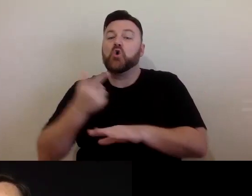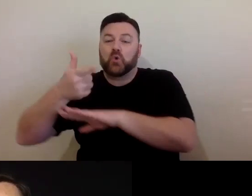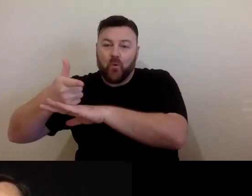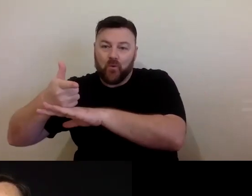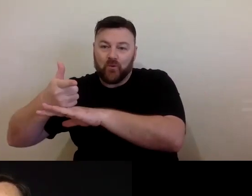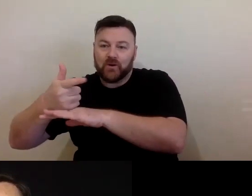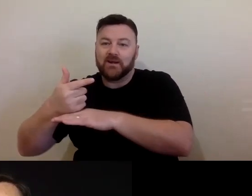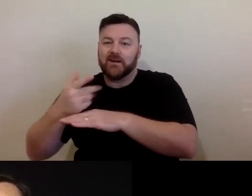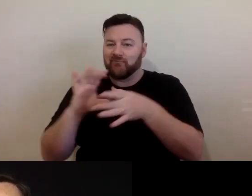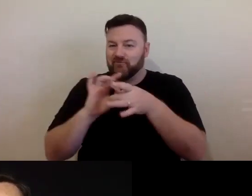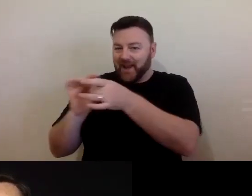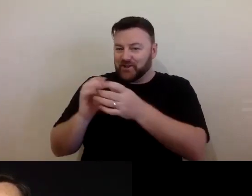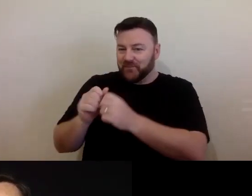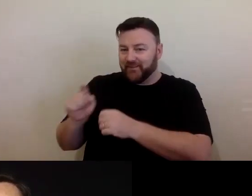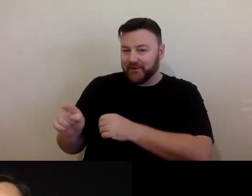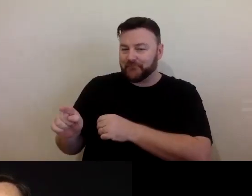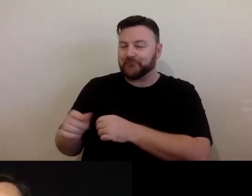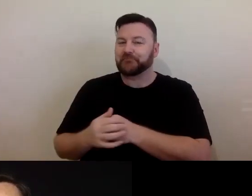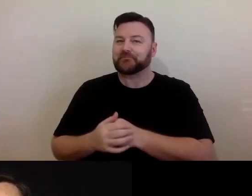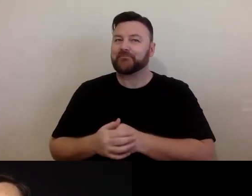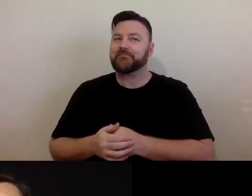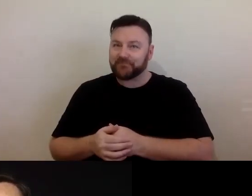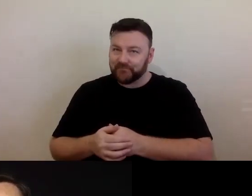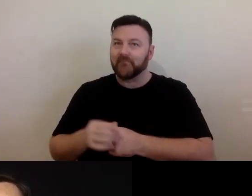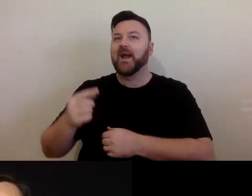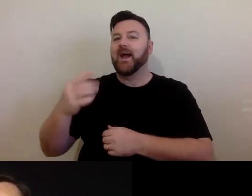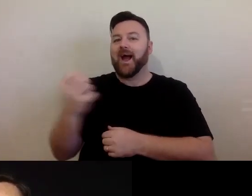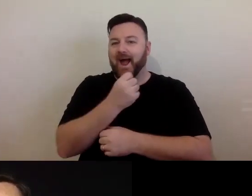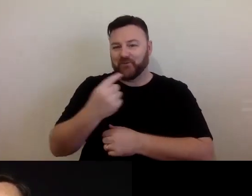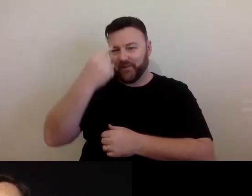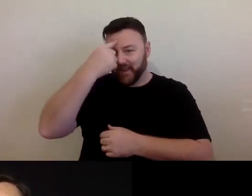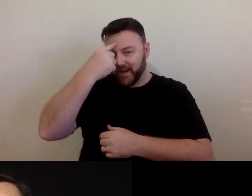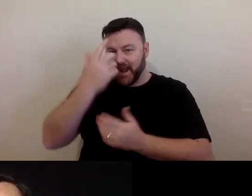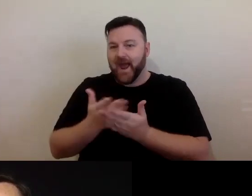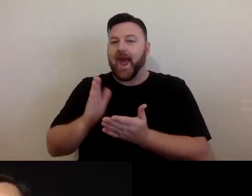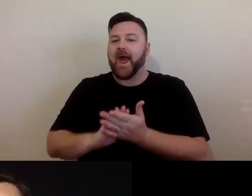or livestream it, you may need to think about how you ensure you've